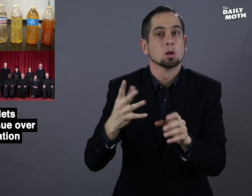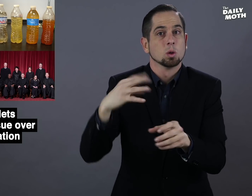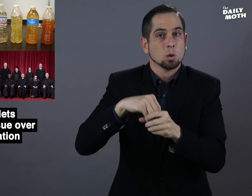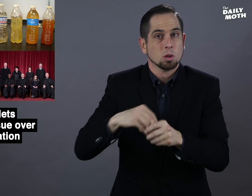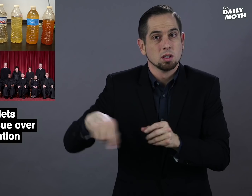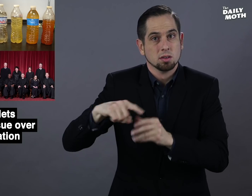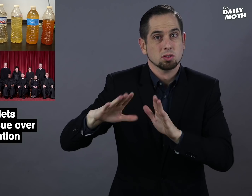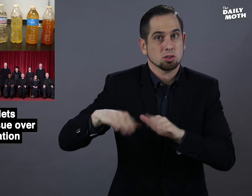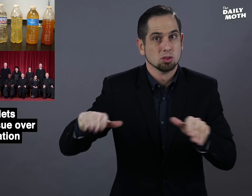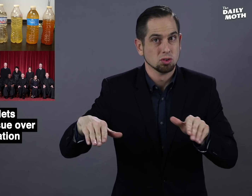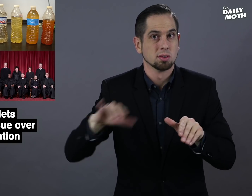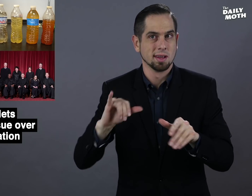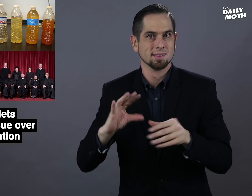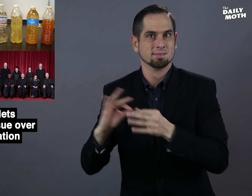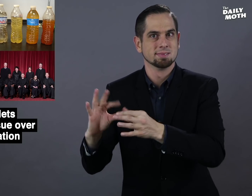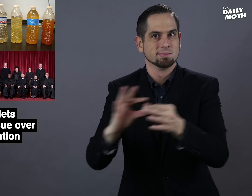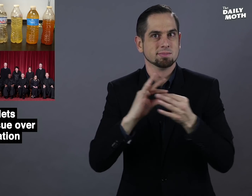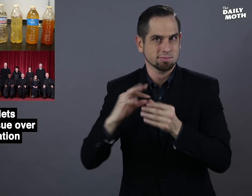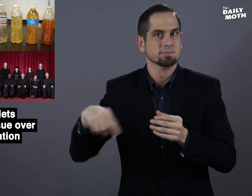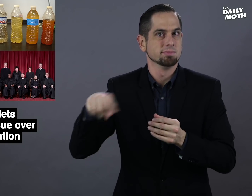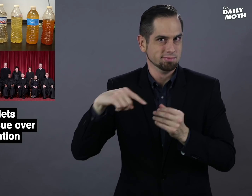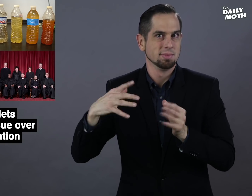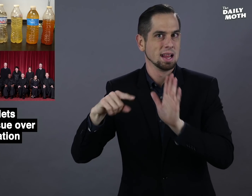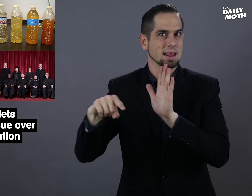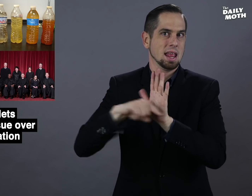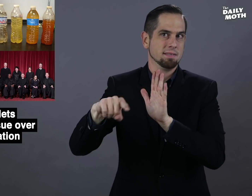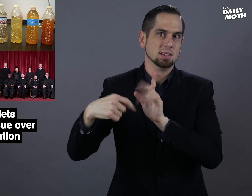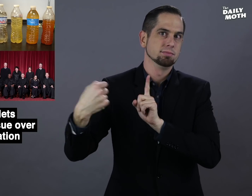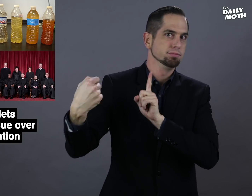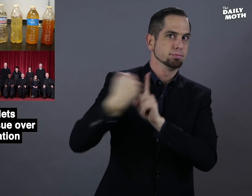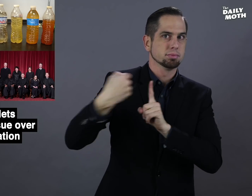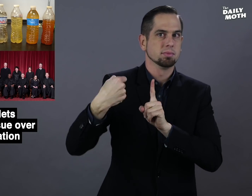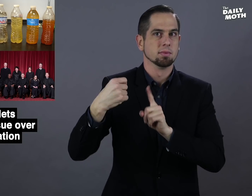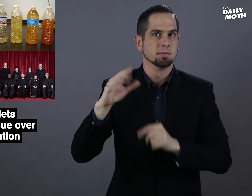including children, who said they were negatively affected